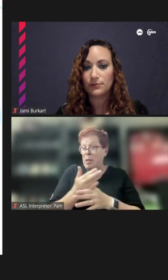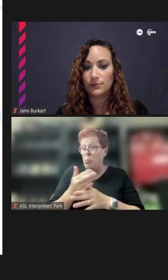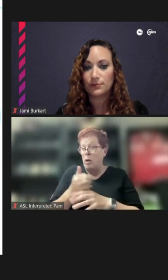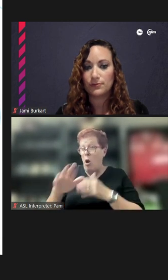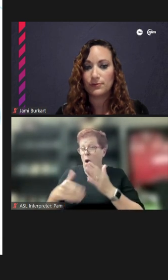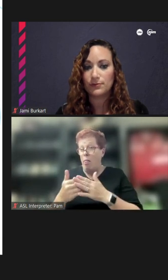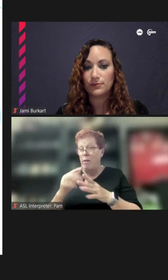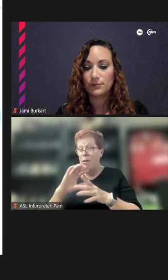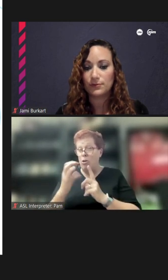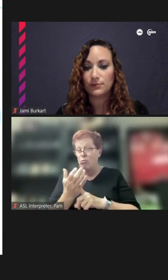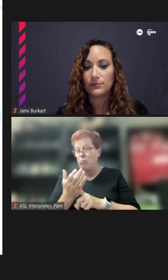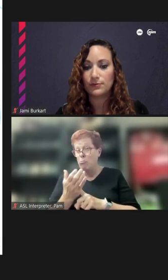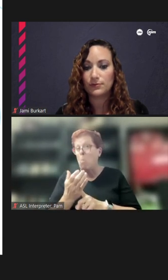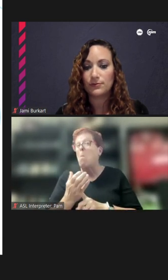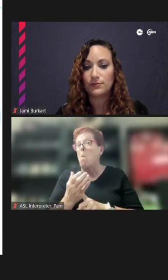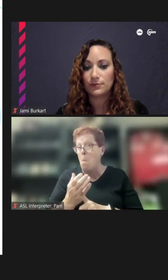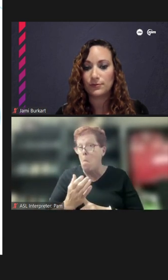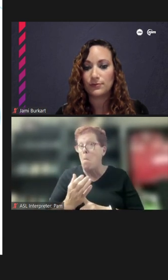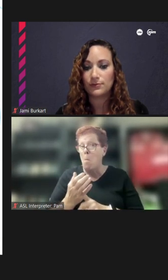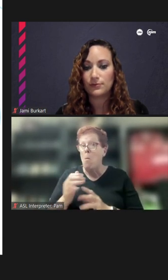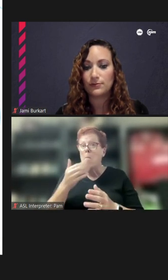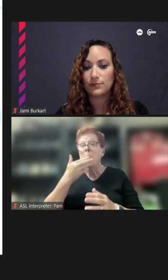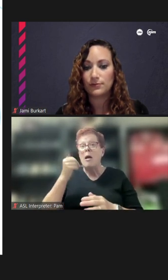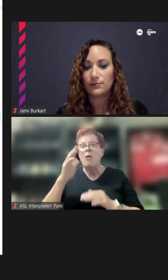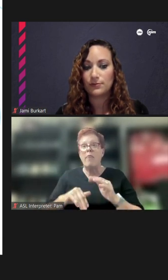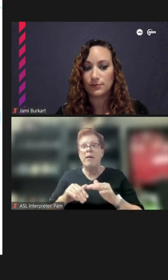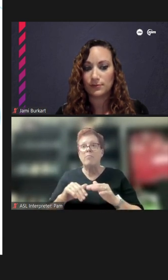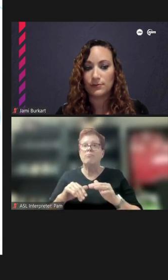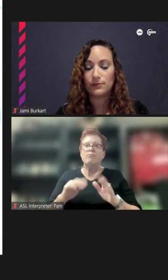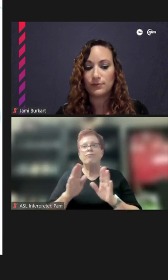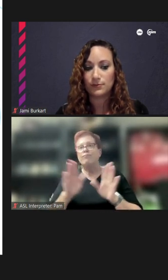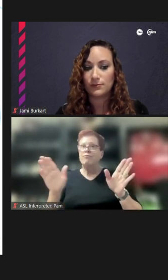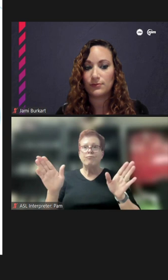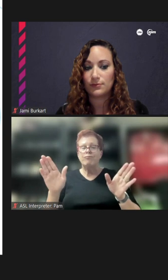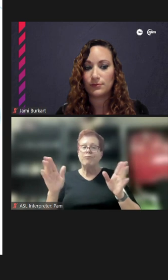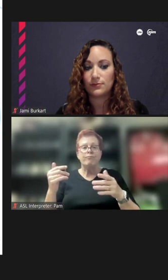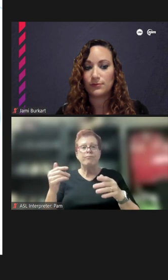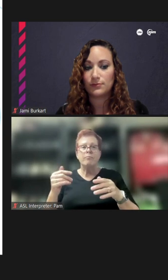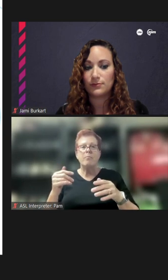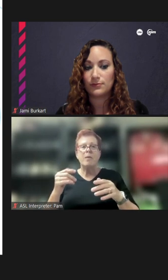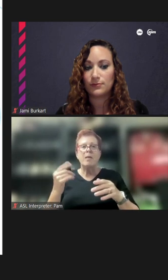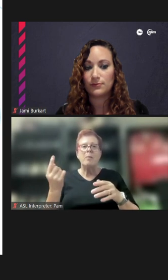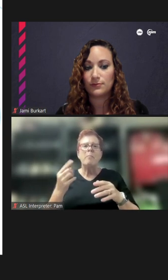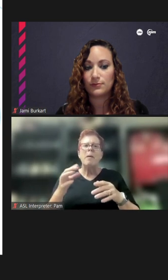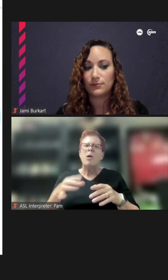would be perhaps better than going -- than a generic -- like, something that ties us all